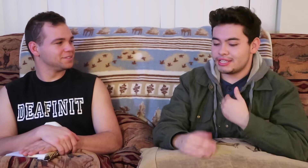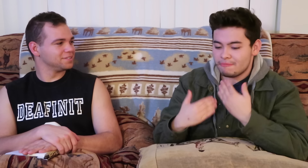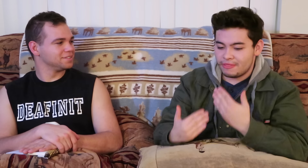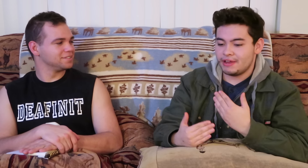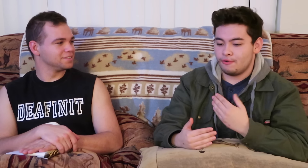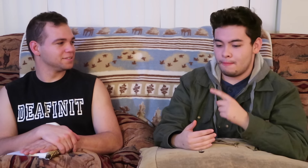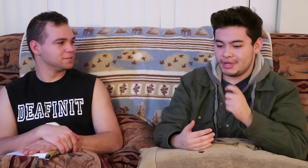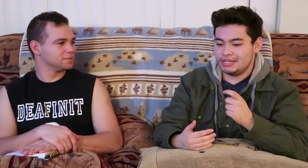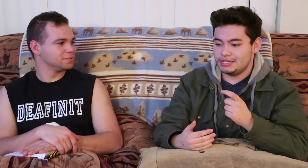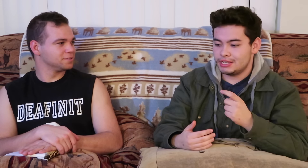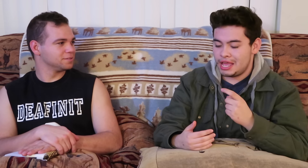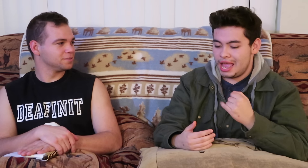i feel thankful because